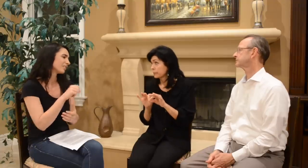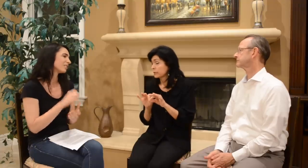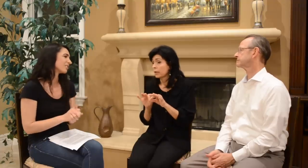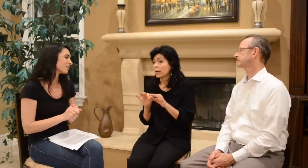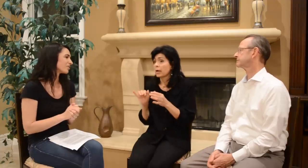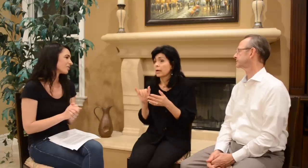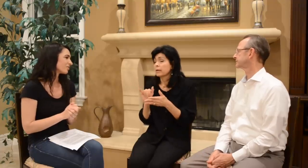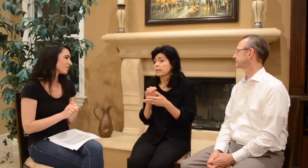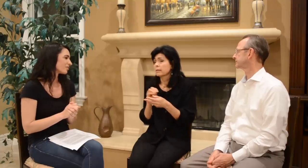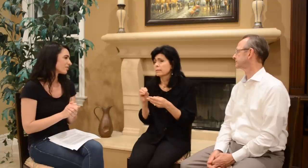Ashley: Yeah.